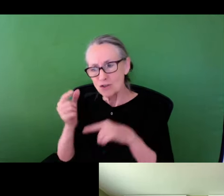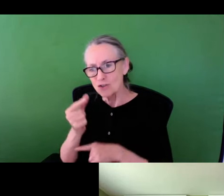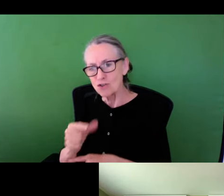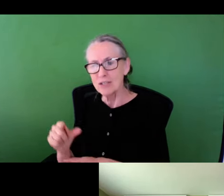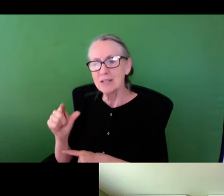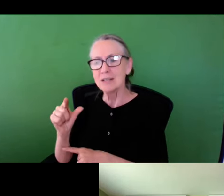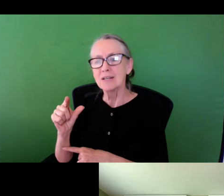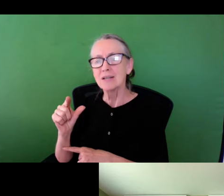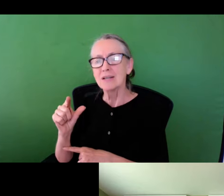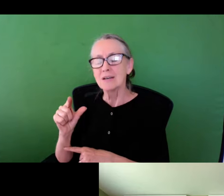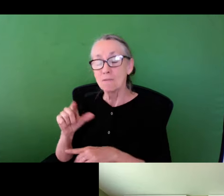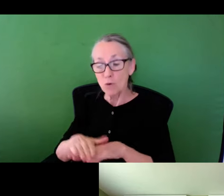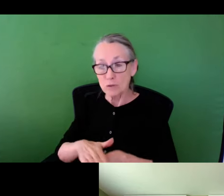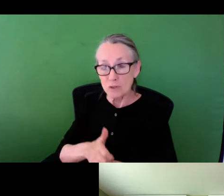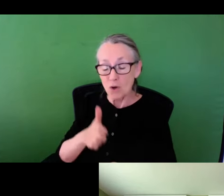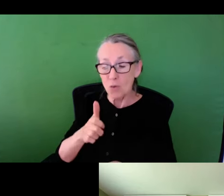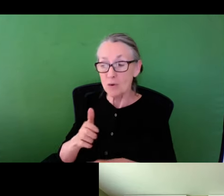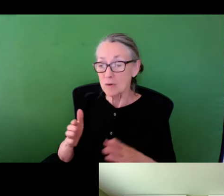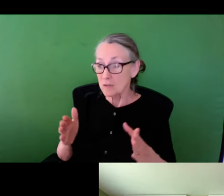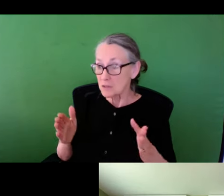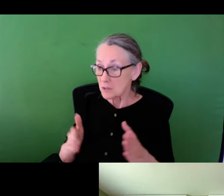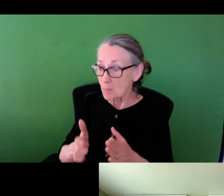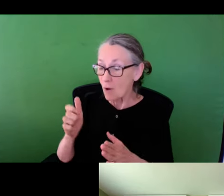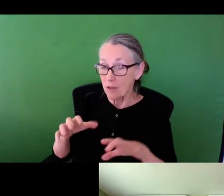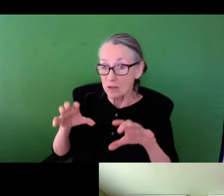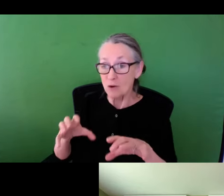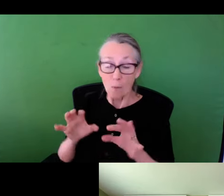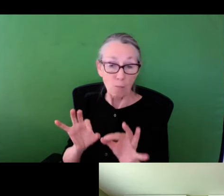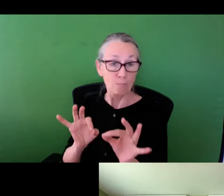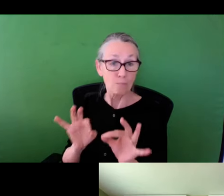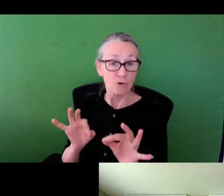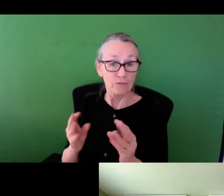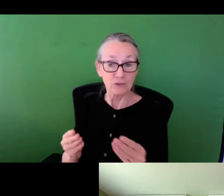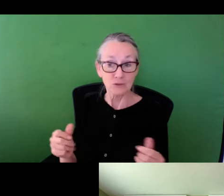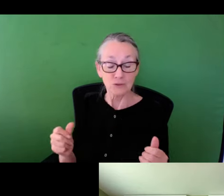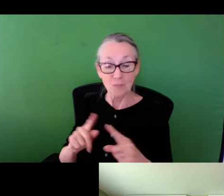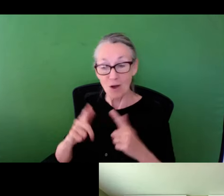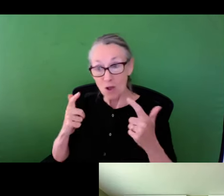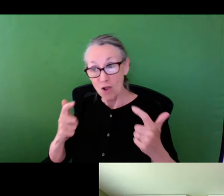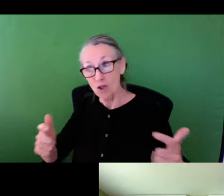conditions and the sometimes rain infrastructure for a slower, smaller storm might be the